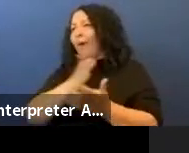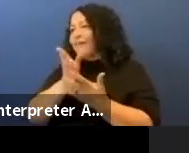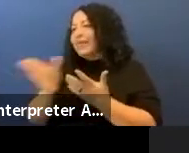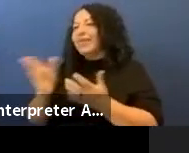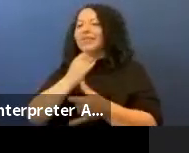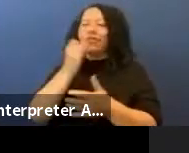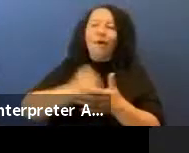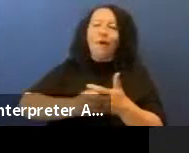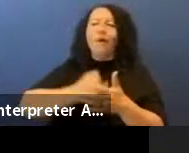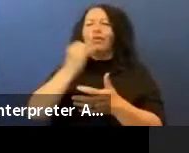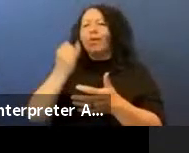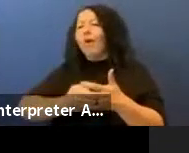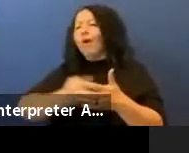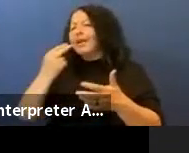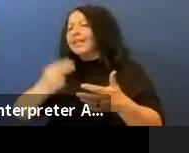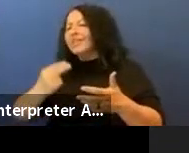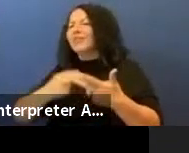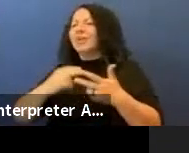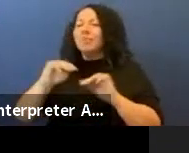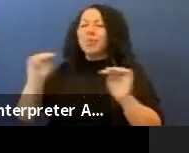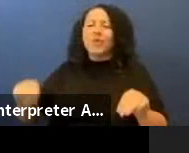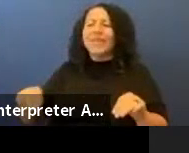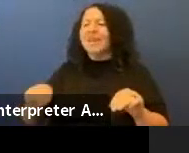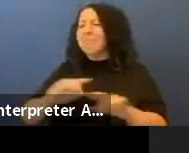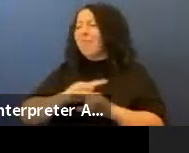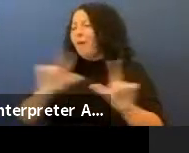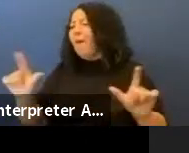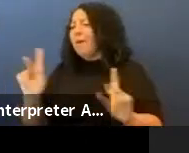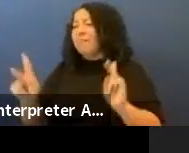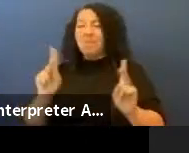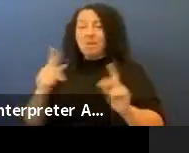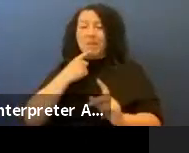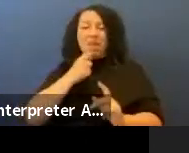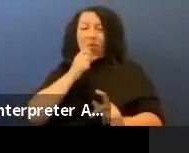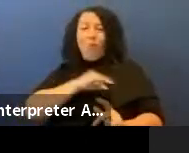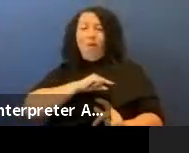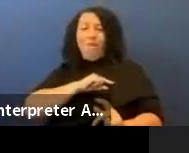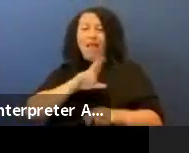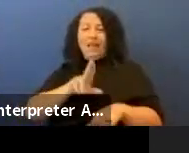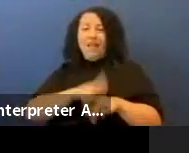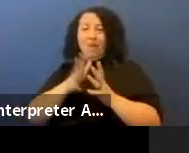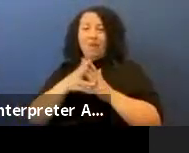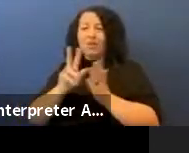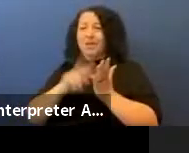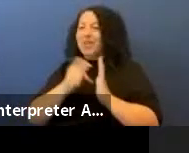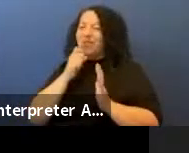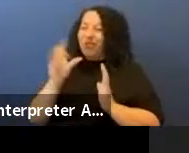history fields, museum fields, so when people say oh there's no qualified Natives then you're not looking, you need to look harder.